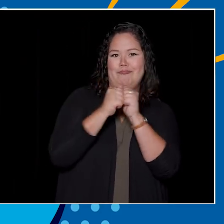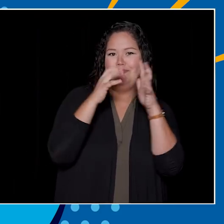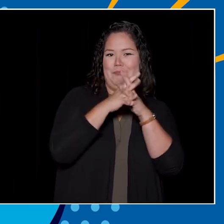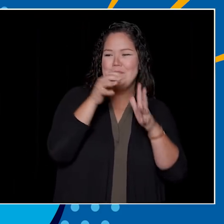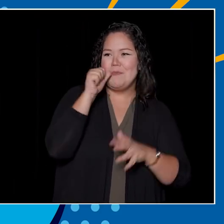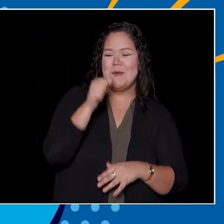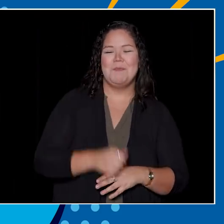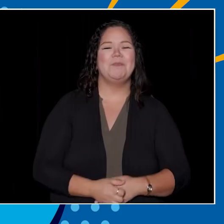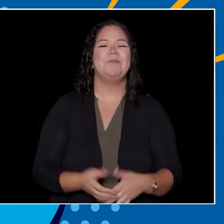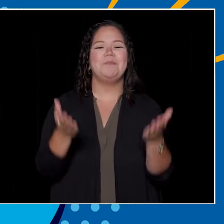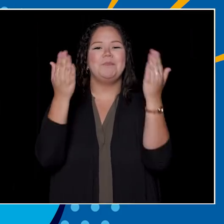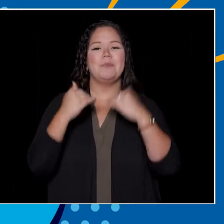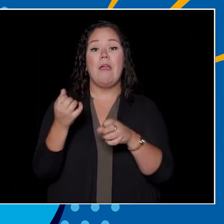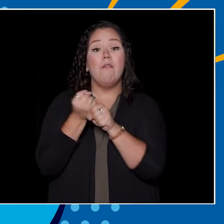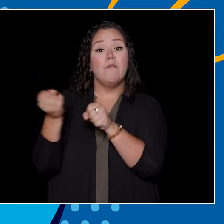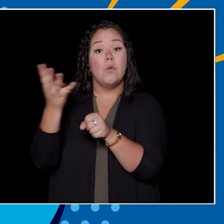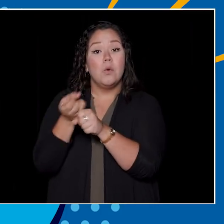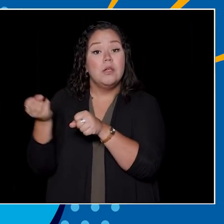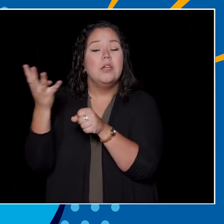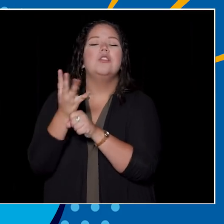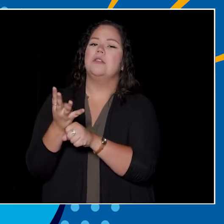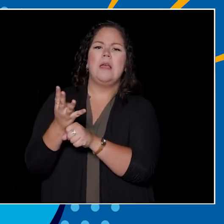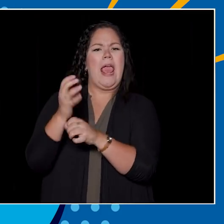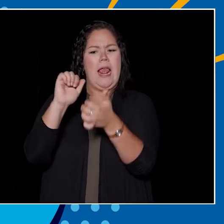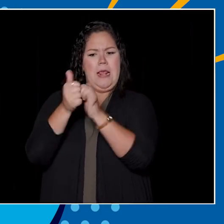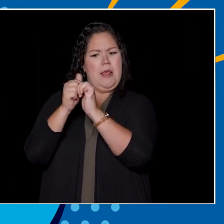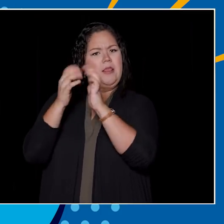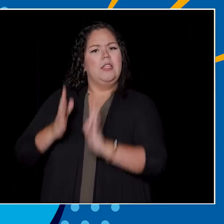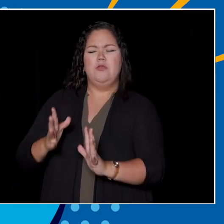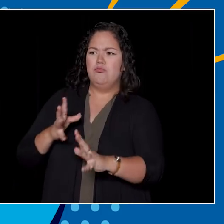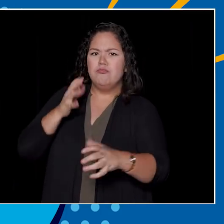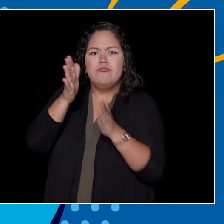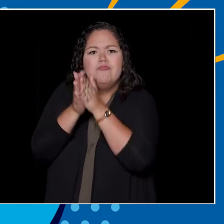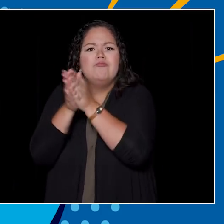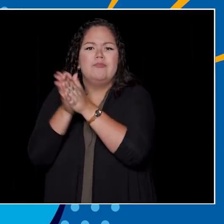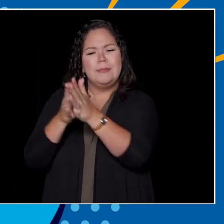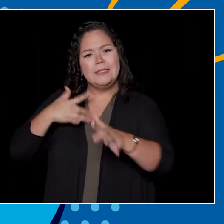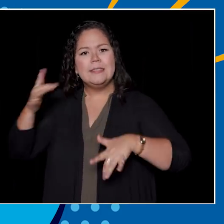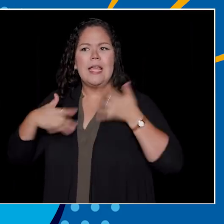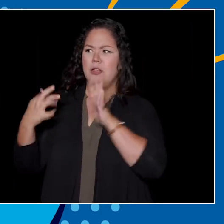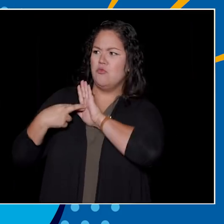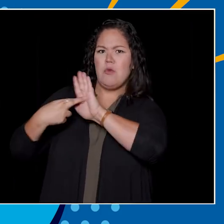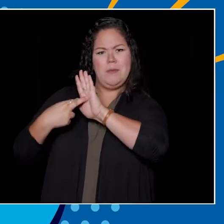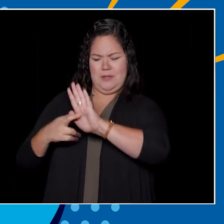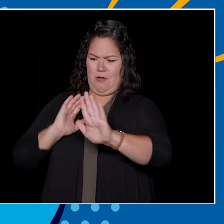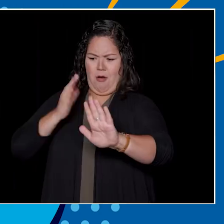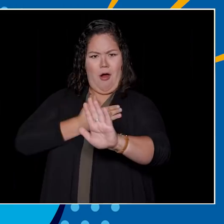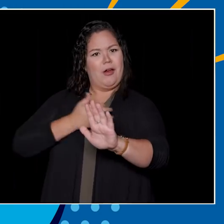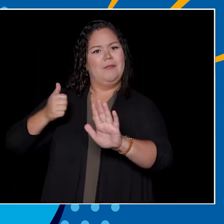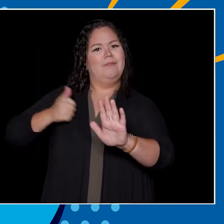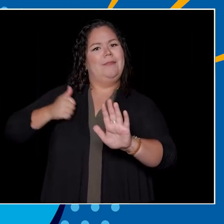Every four years, many of UBC's athletes look forward to competing for the opportunity to represent their country at the Olympics.